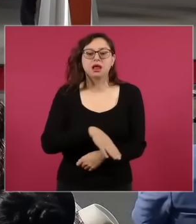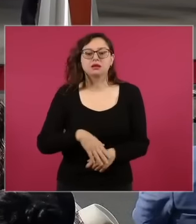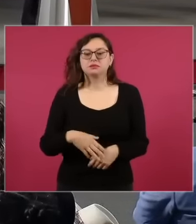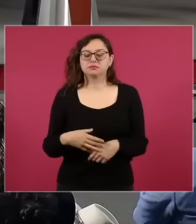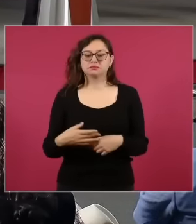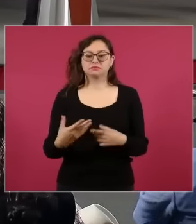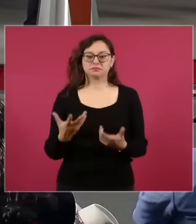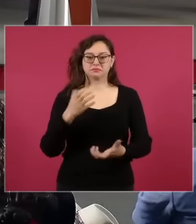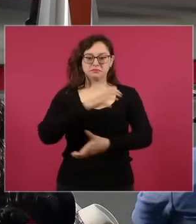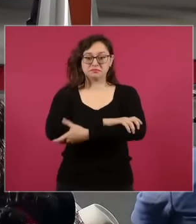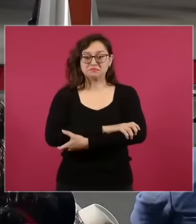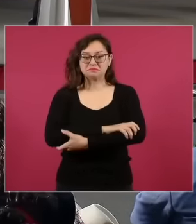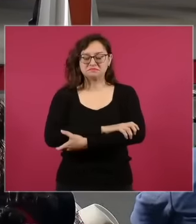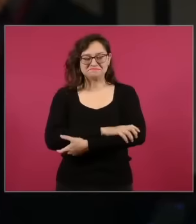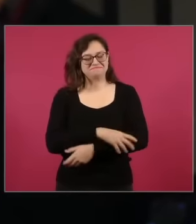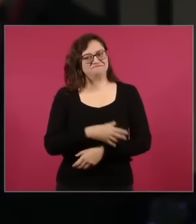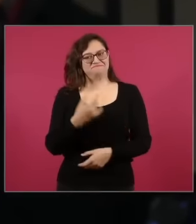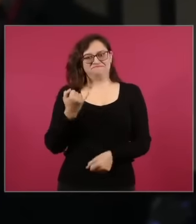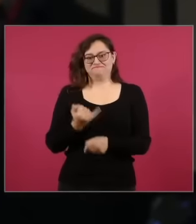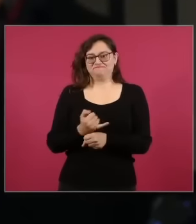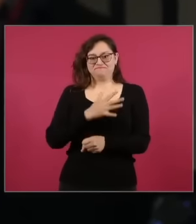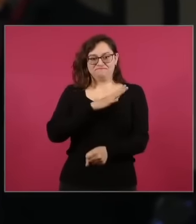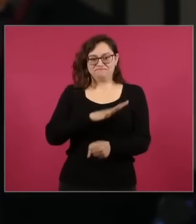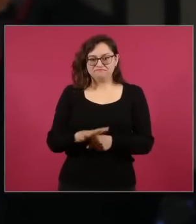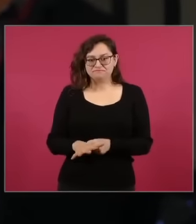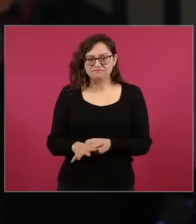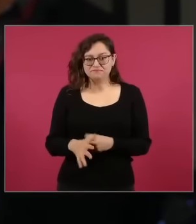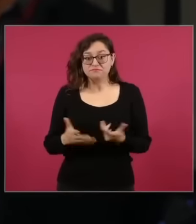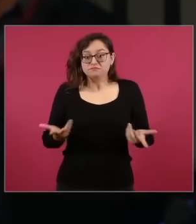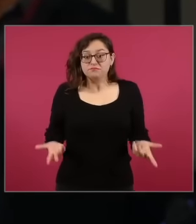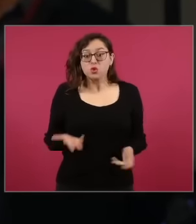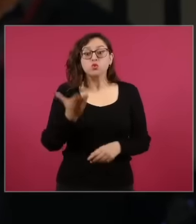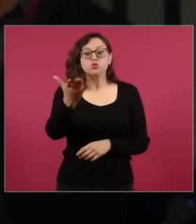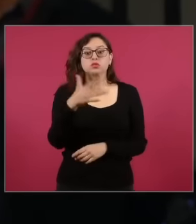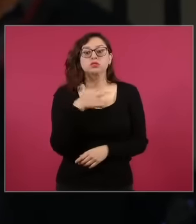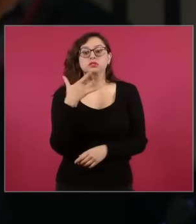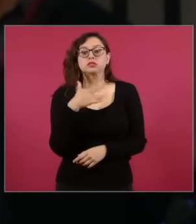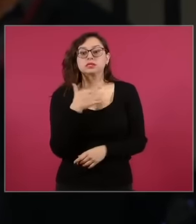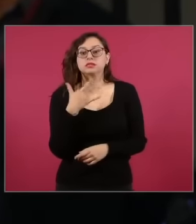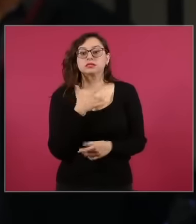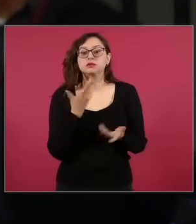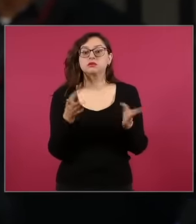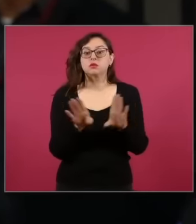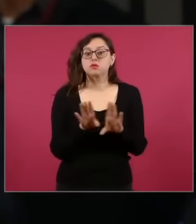we say so that many of us do not believe that a pact of impunity was made in exchange